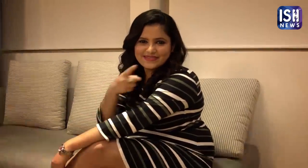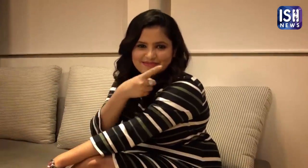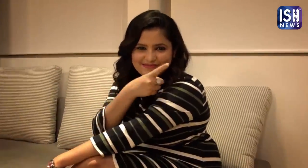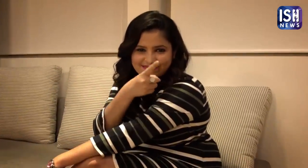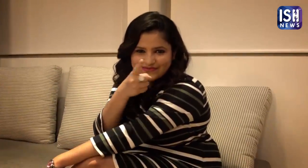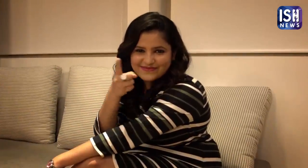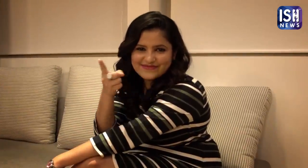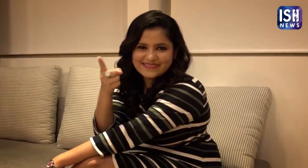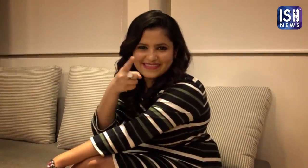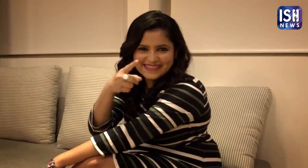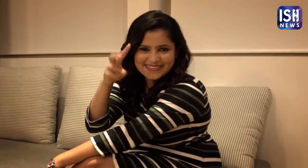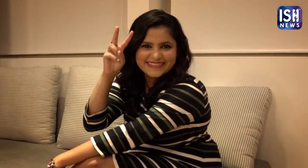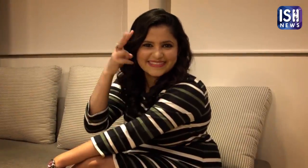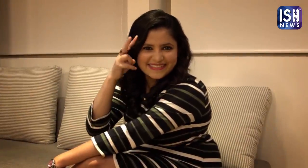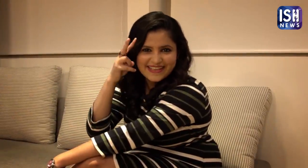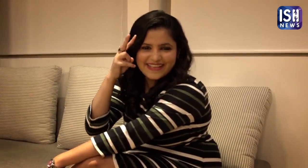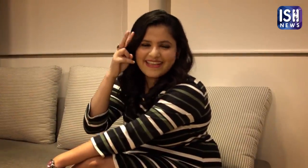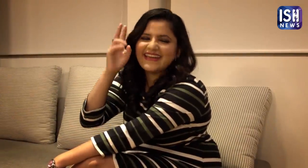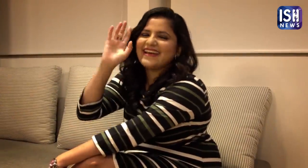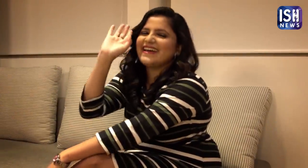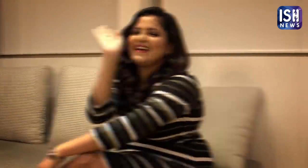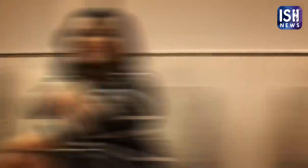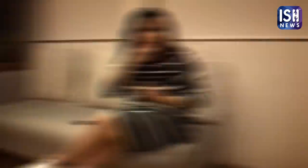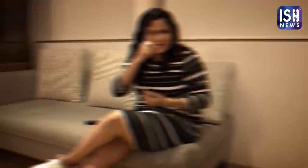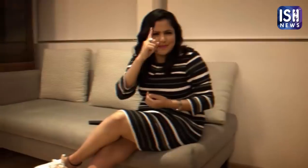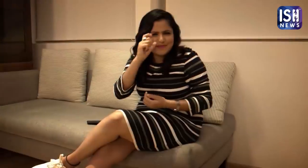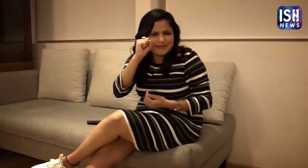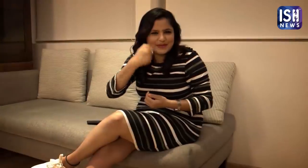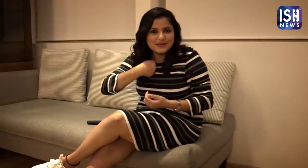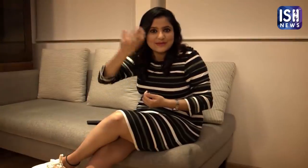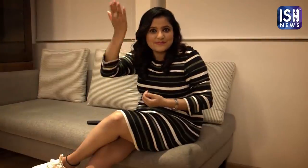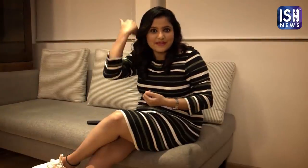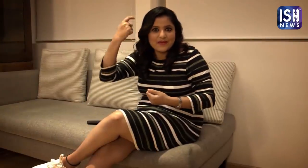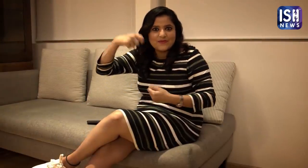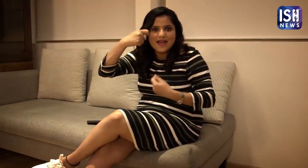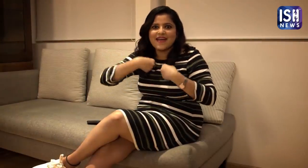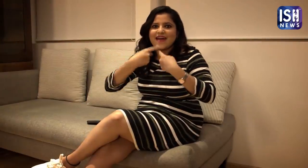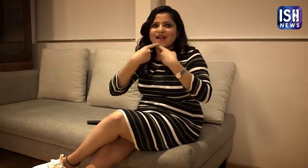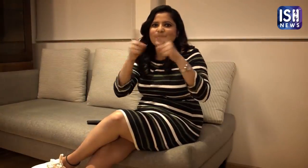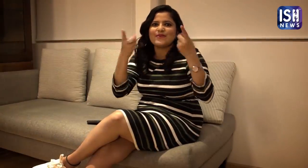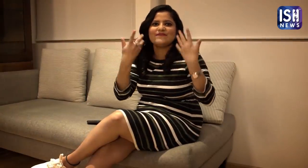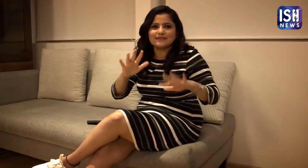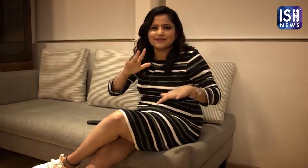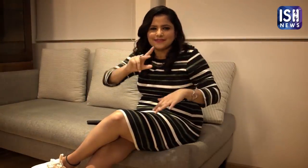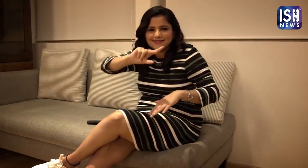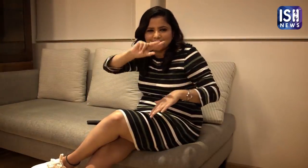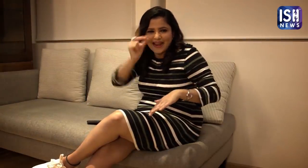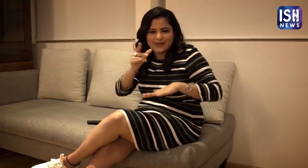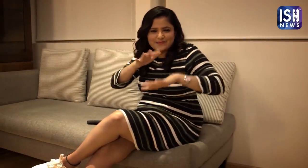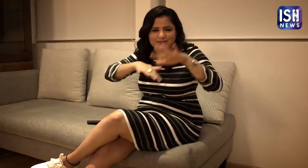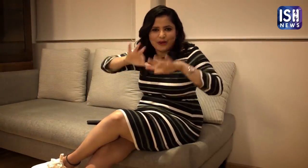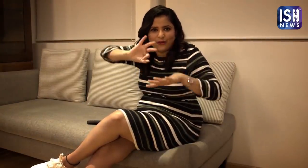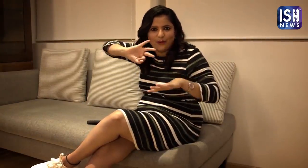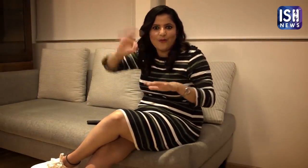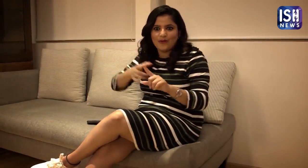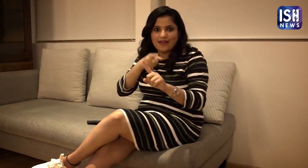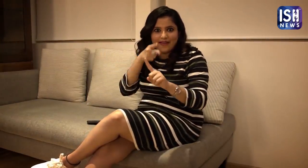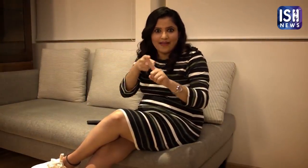Are you all confused? Remember in our last video, we had announced that ISH News is planning something new!